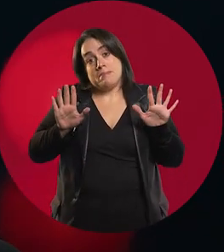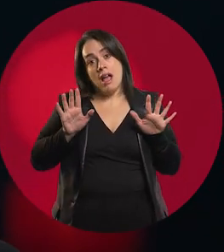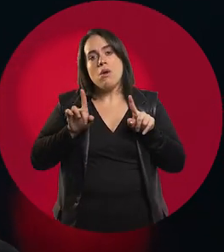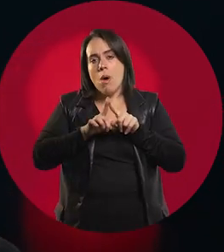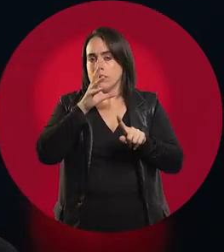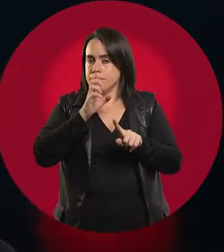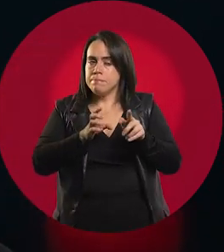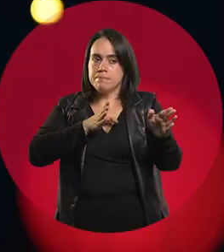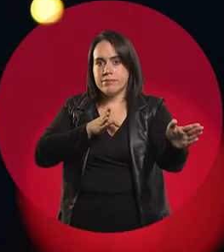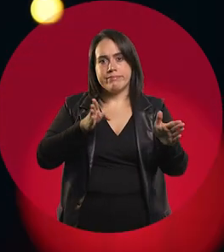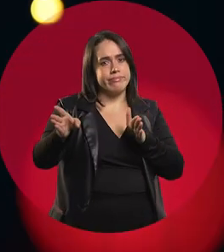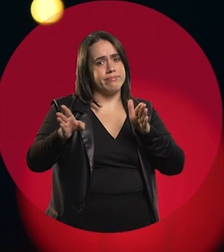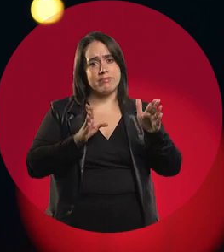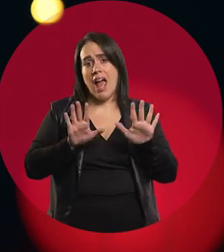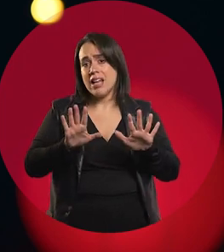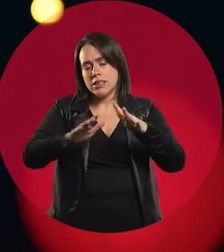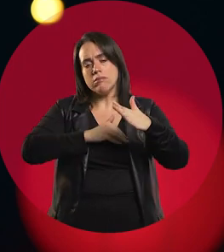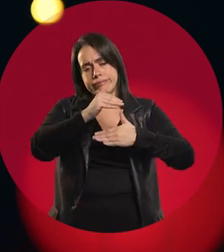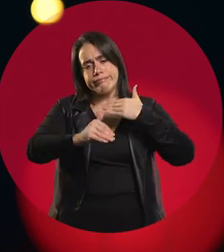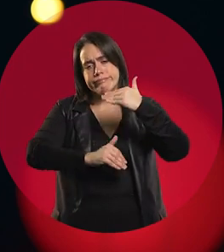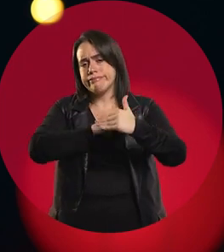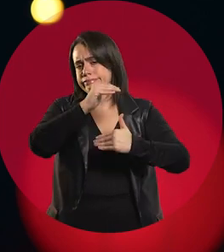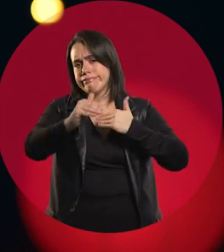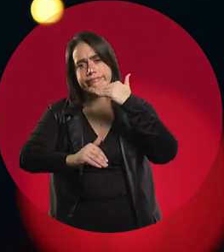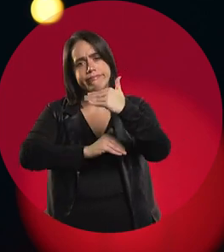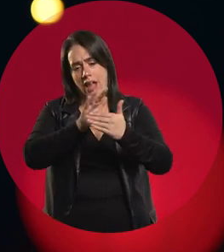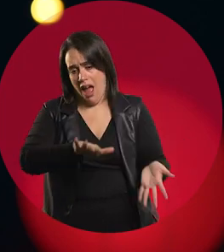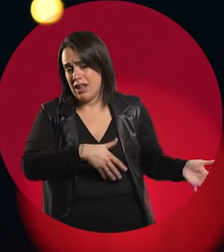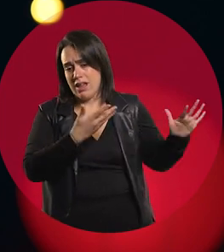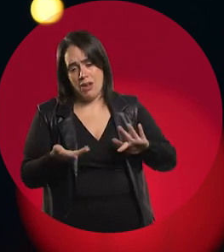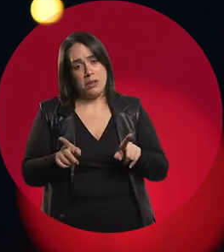but I was doing it. And that's how I did it. And the two things marched ahead. To this day.